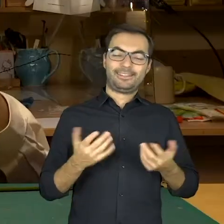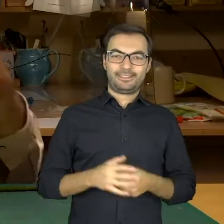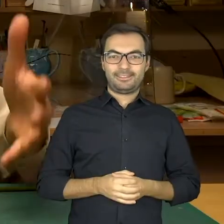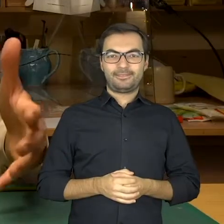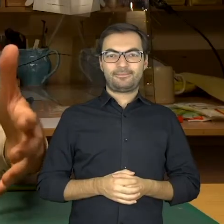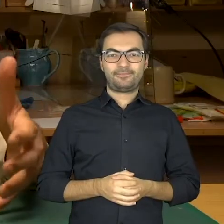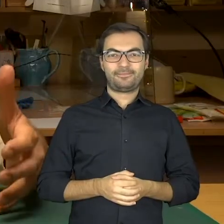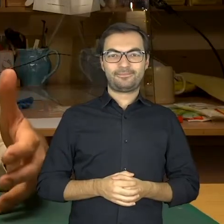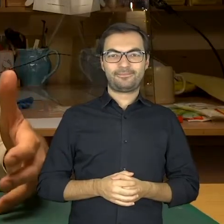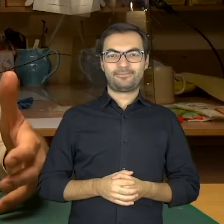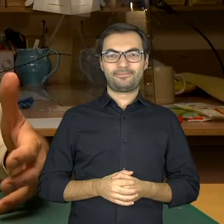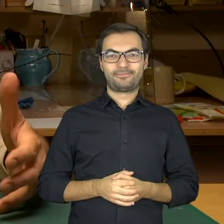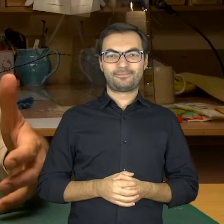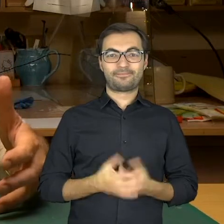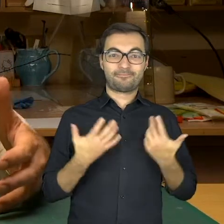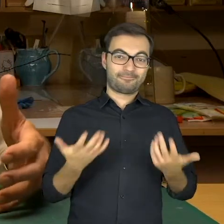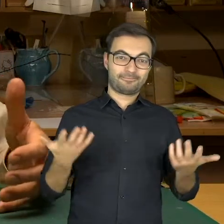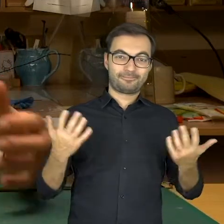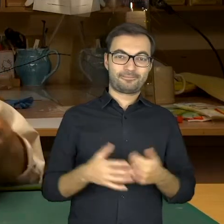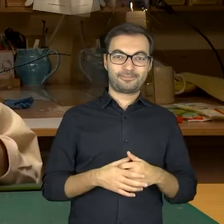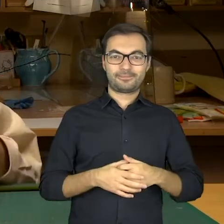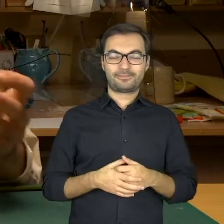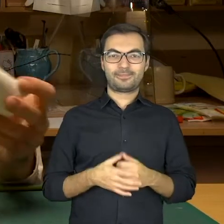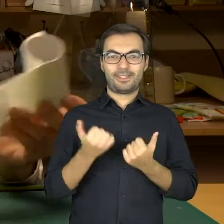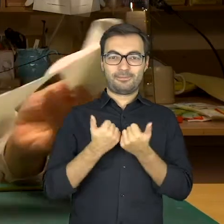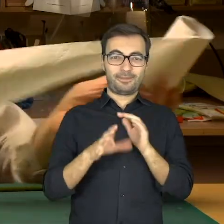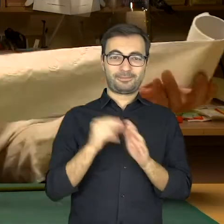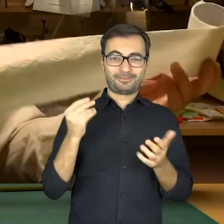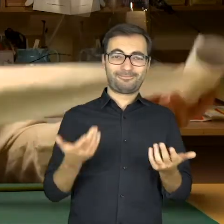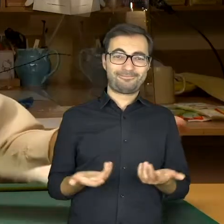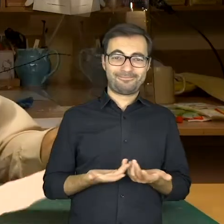Hahaha, well, There’s no paper left.